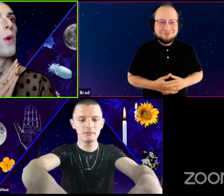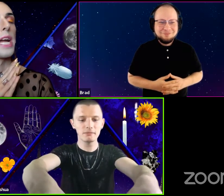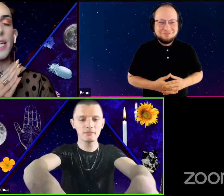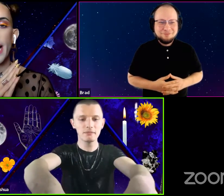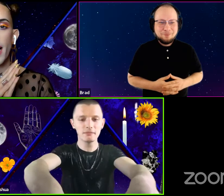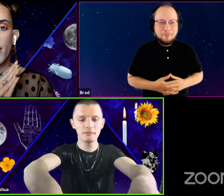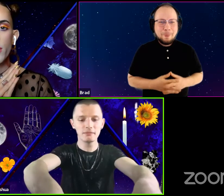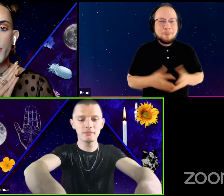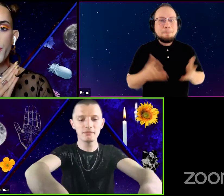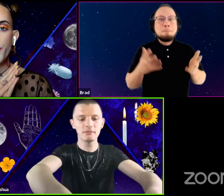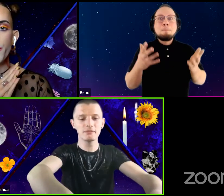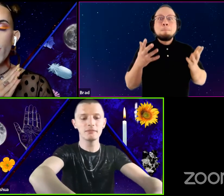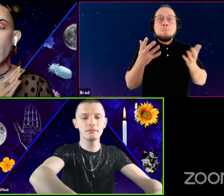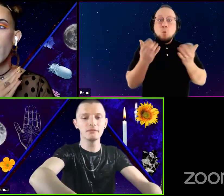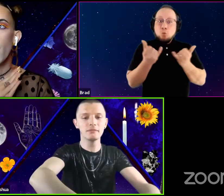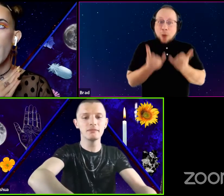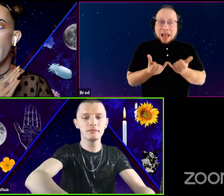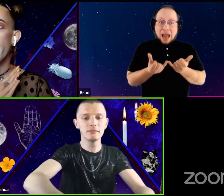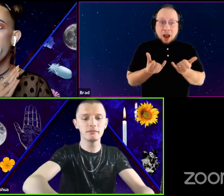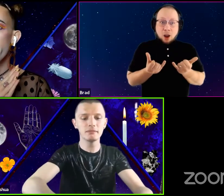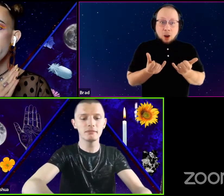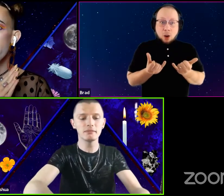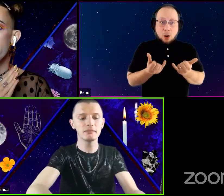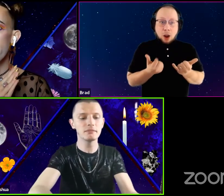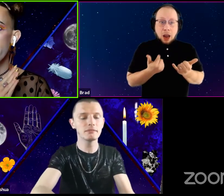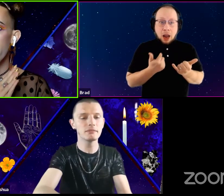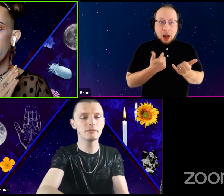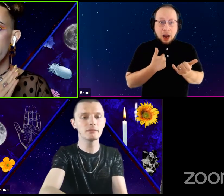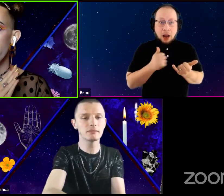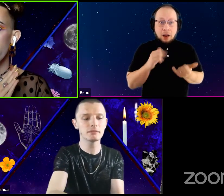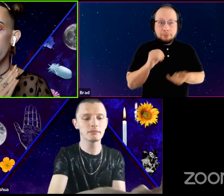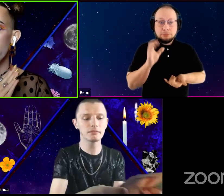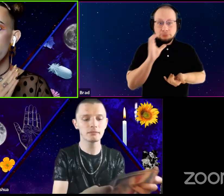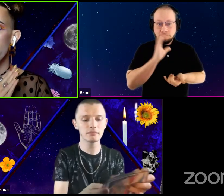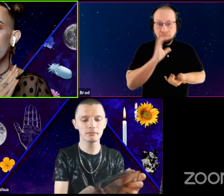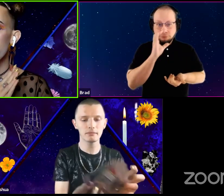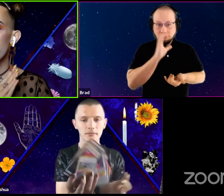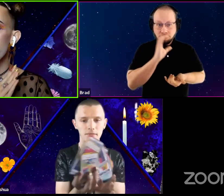Right now, I am seeking some clarity on balance,